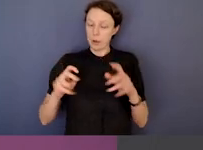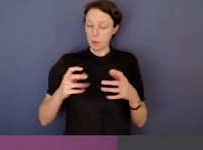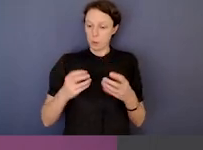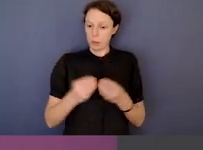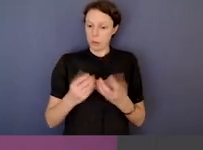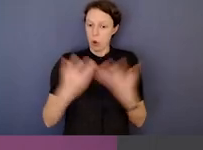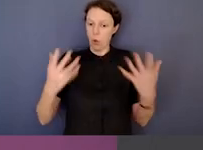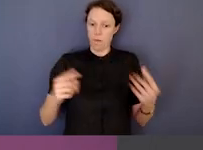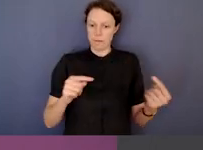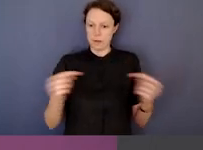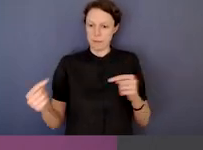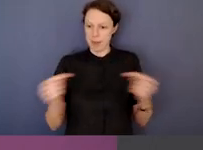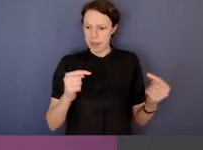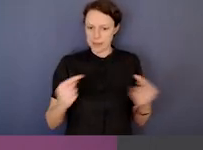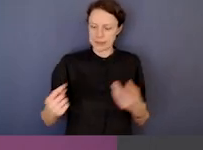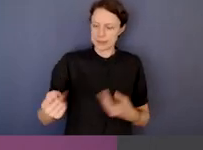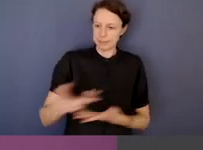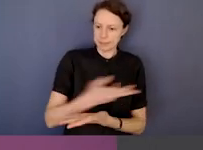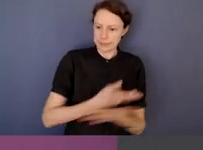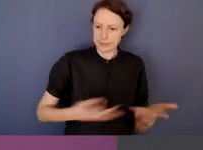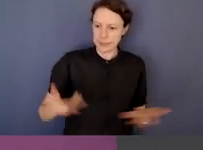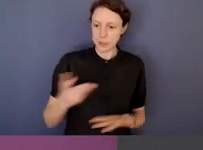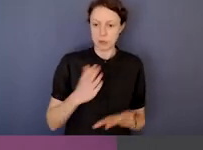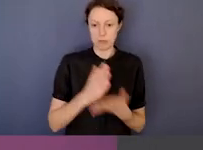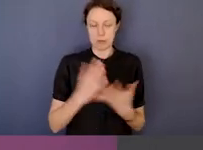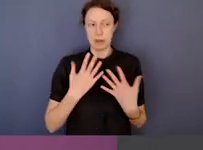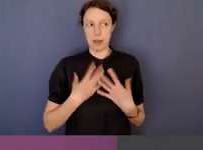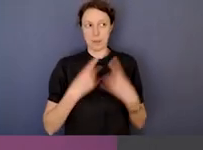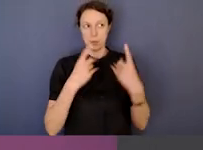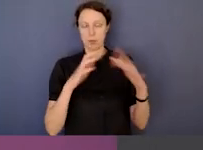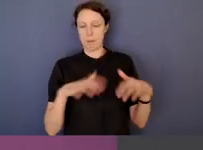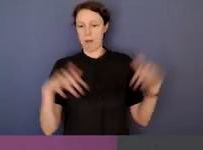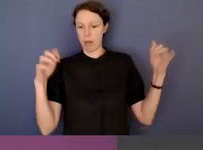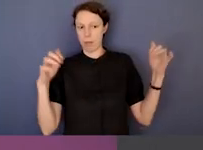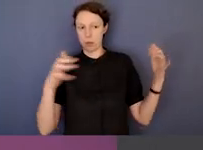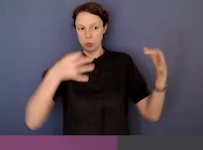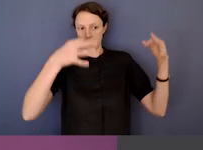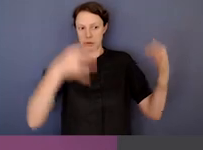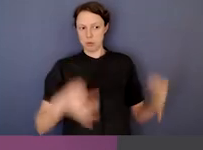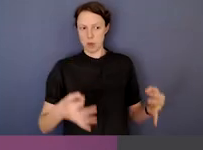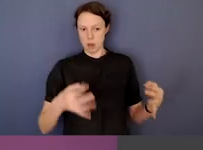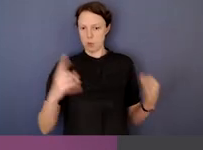of significant discussion and debate. Ultimately it's a matter for parliament exactly where